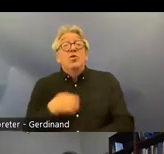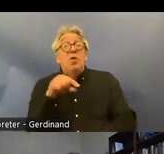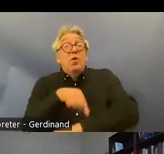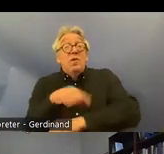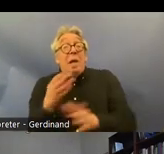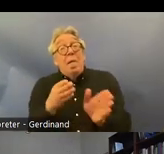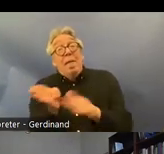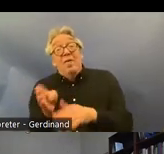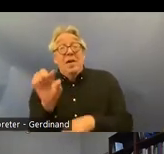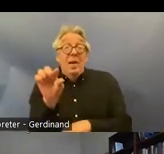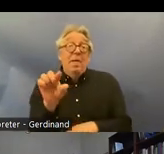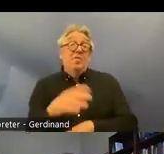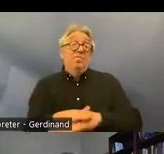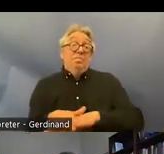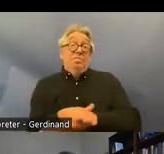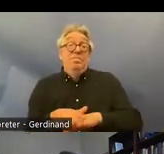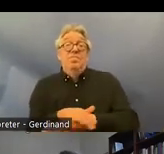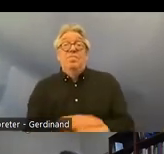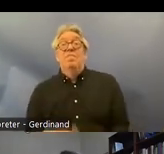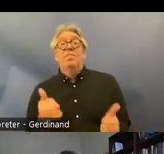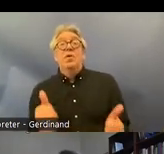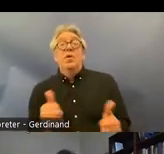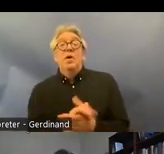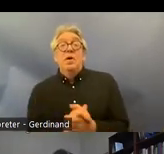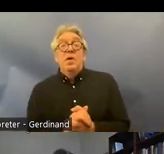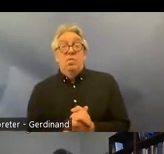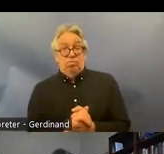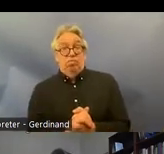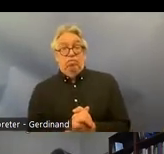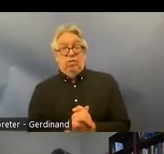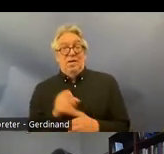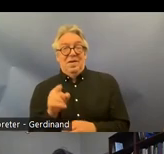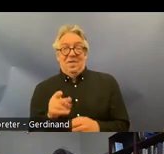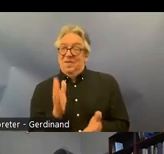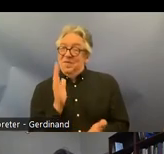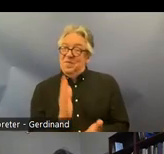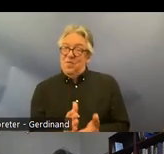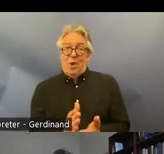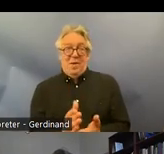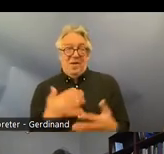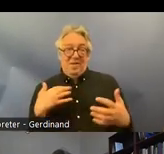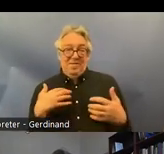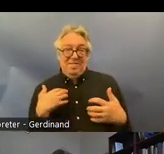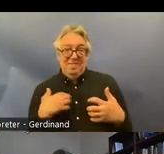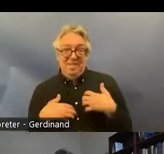apologies thank you so much this was really um interesting for to see the